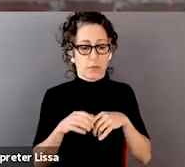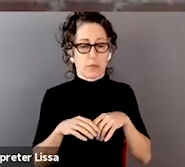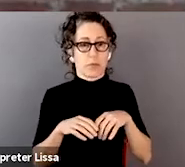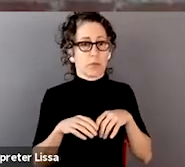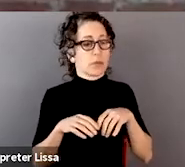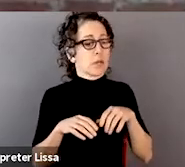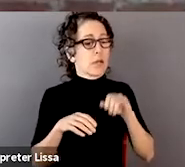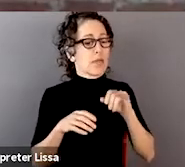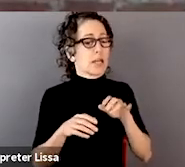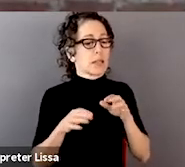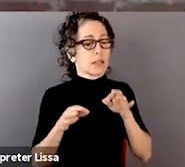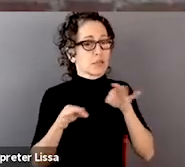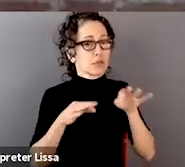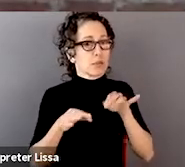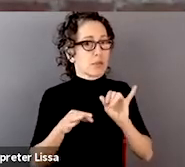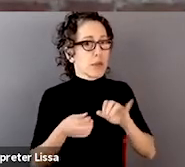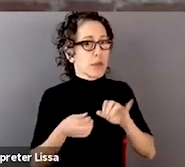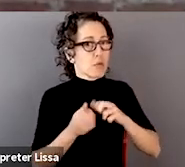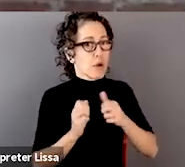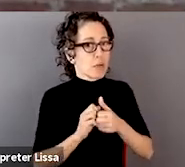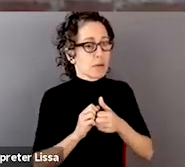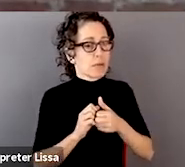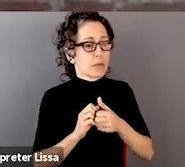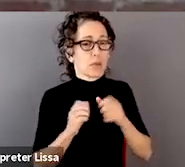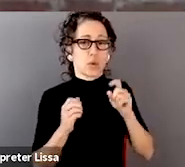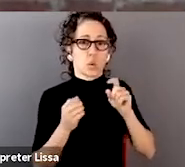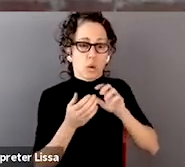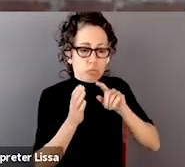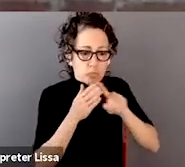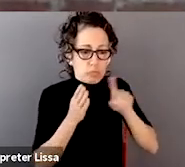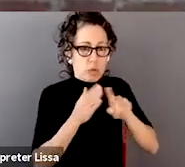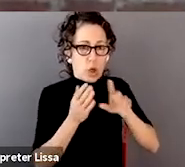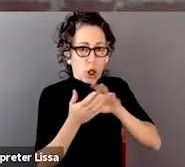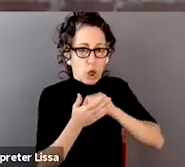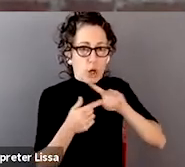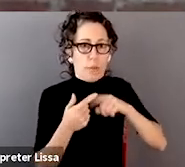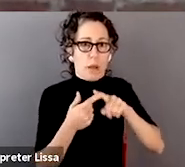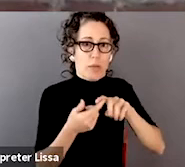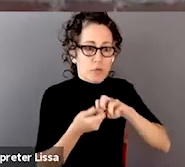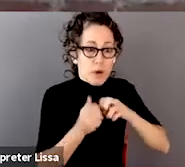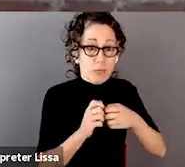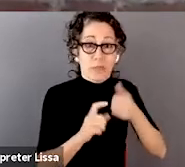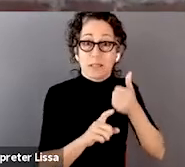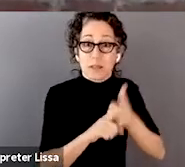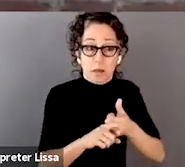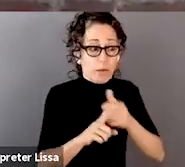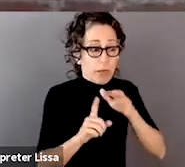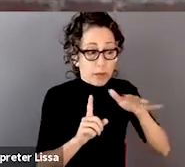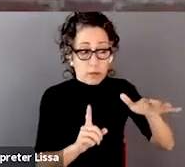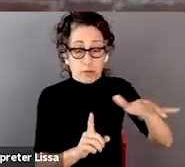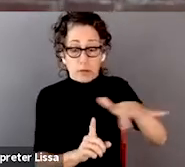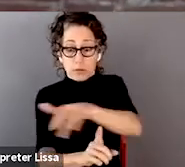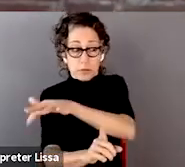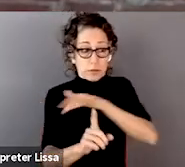as you understand more and more about the space and then getting better at figuring out whether you've solved it or not, like those are kind of some of the places